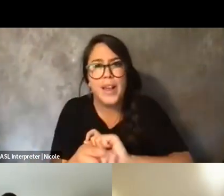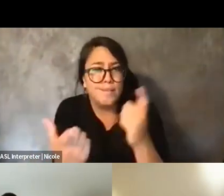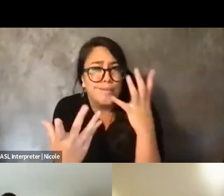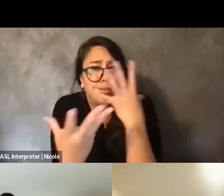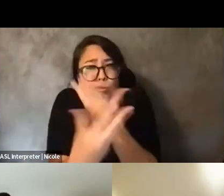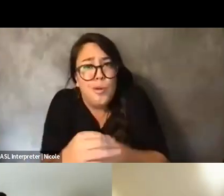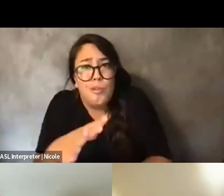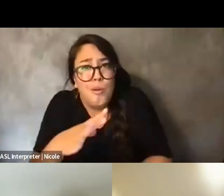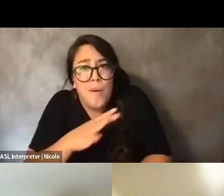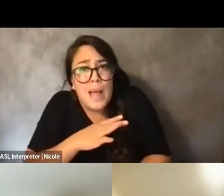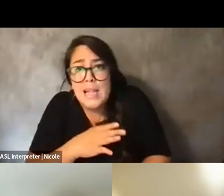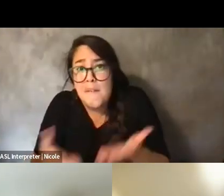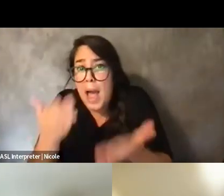So I think that's also something I'm sitting with.